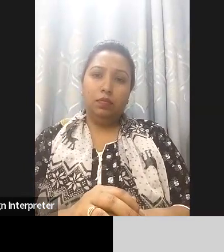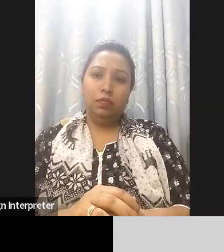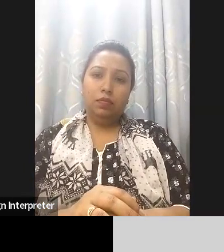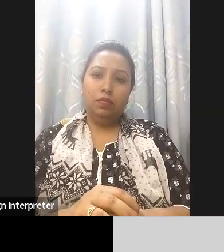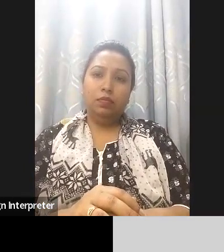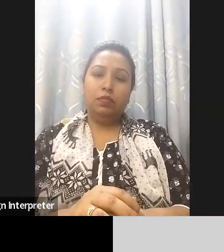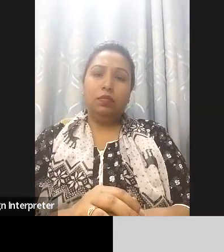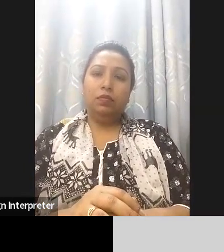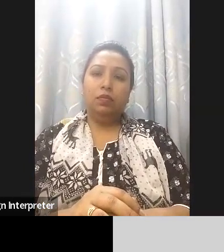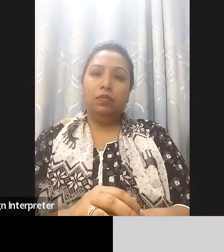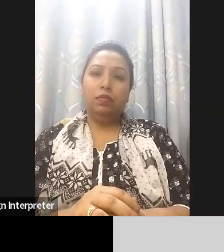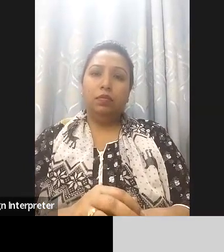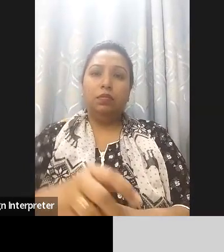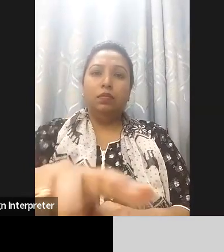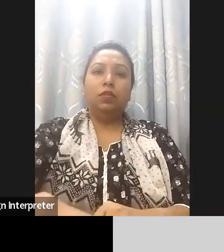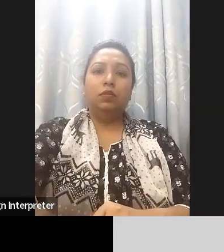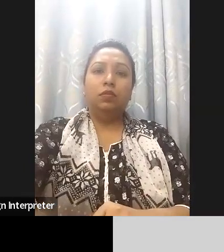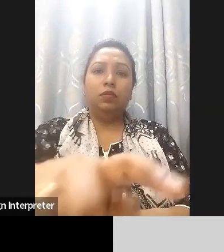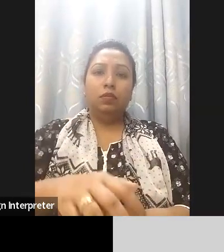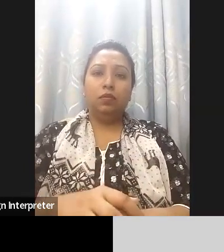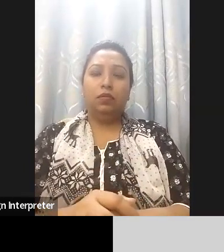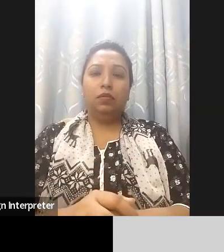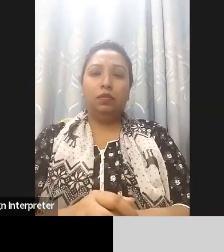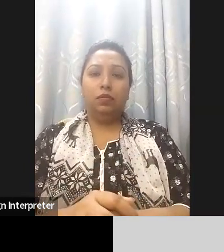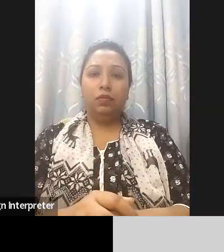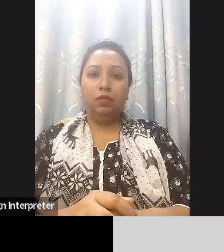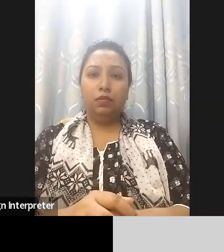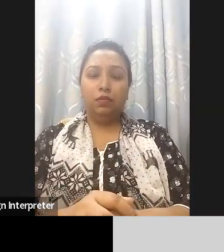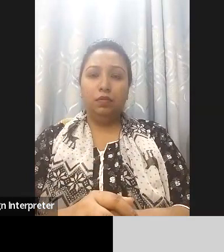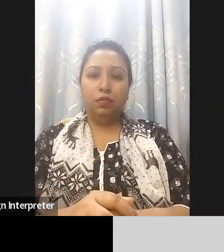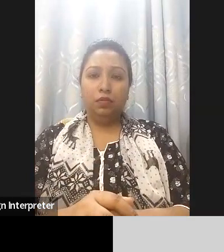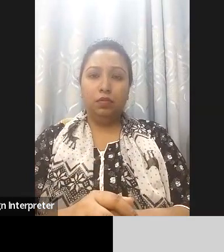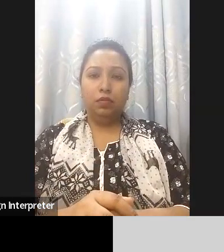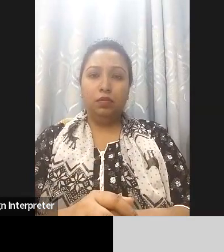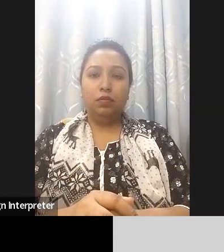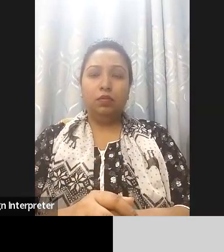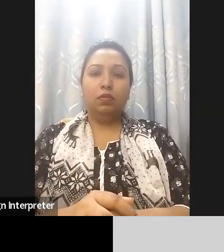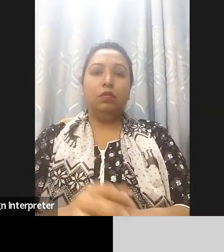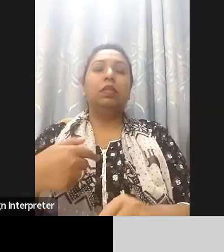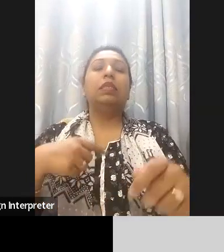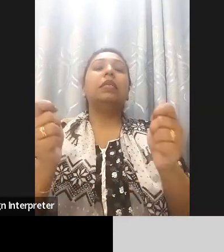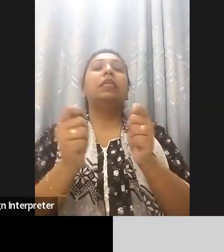Bangladesh. Has a government adopted any initiatives to ensure the accessibility of these devices ?